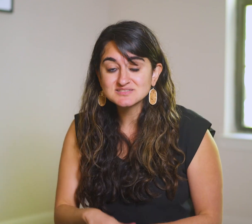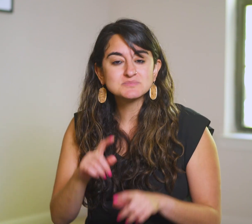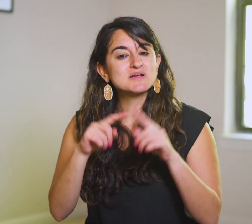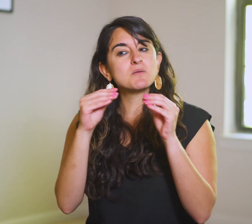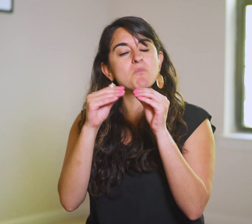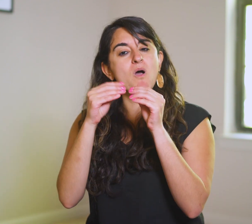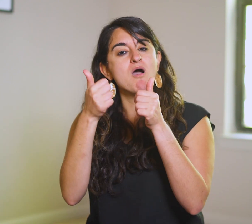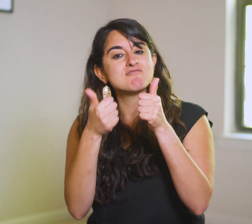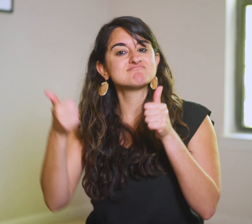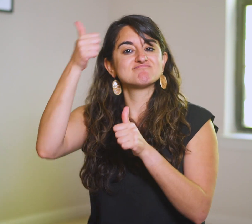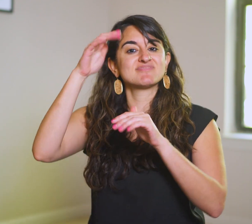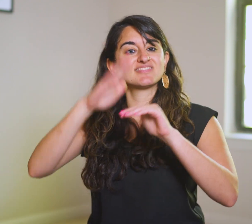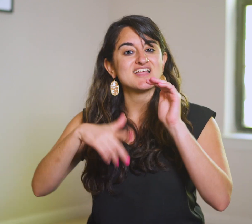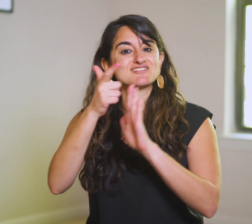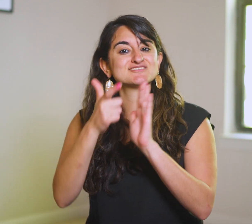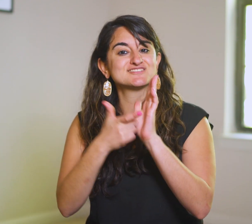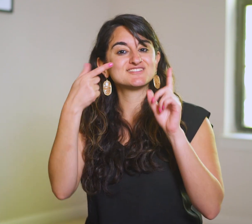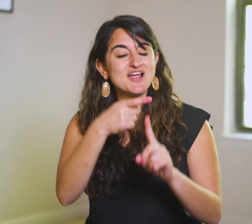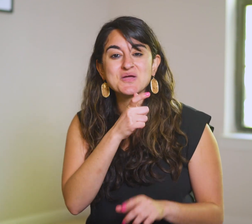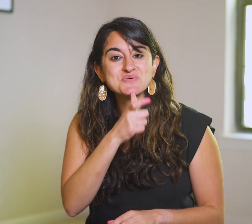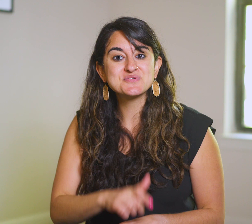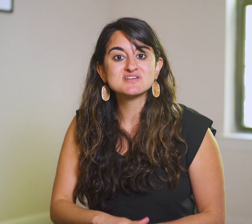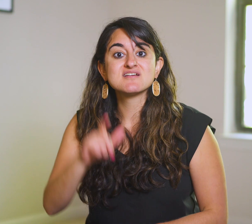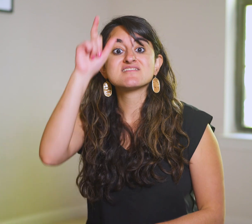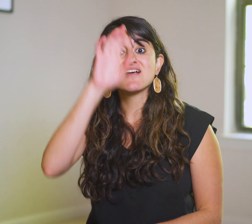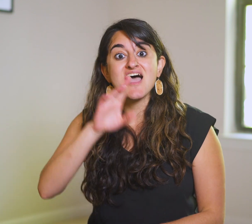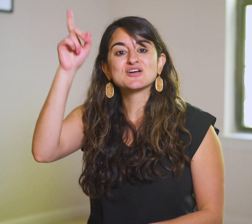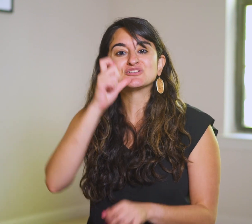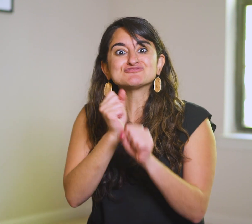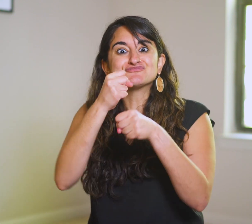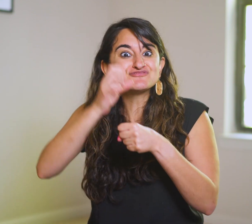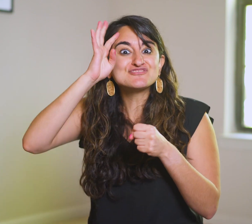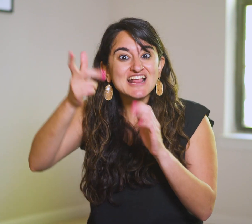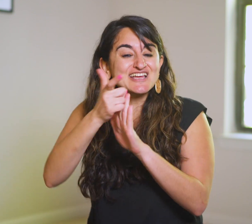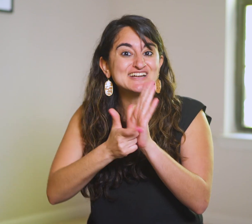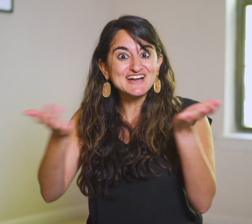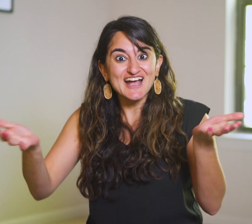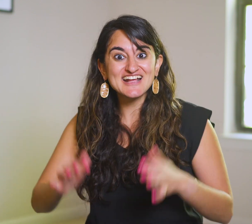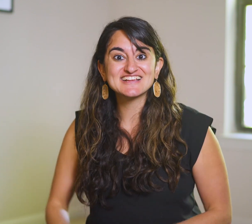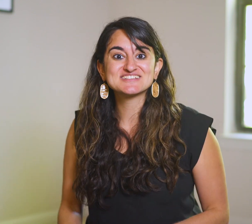but there’s something greater than the law: the God who made it.